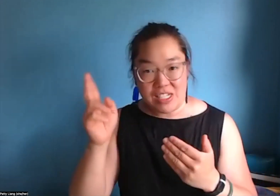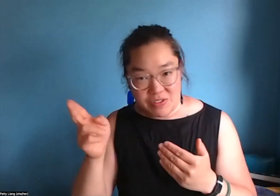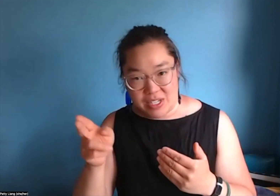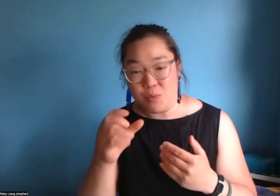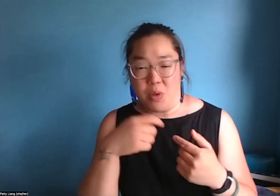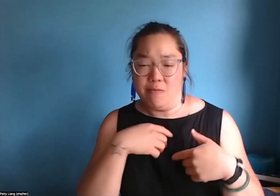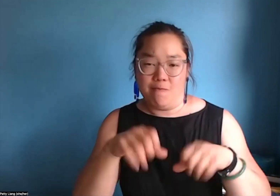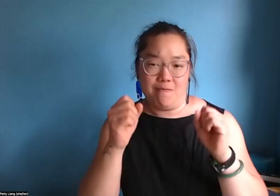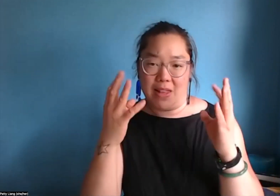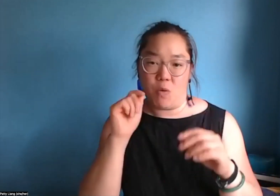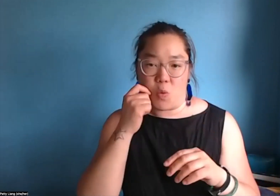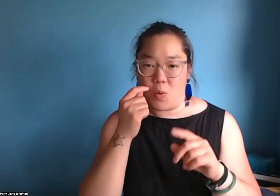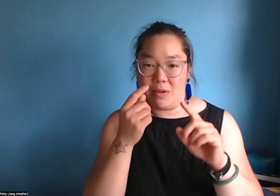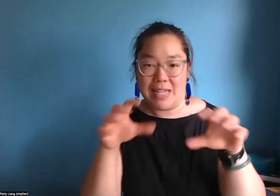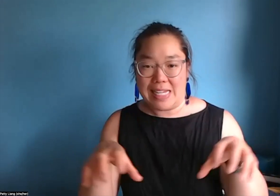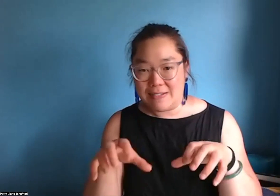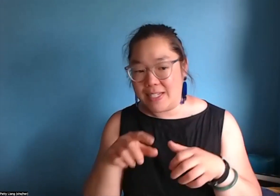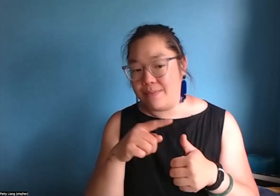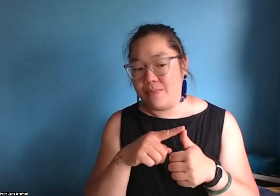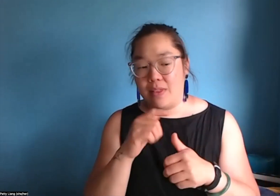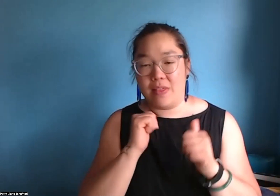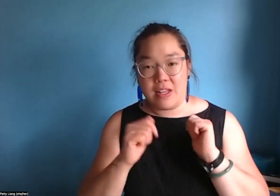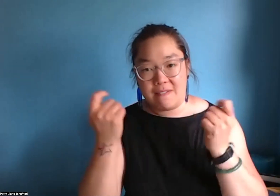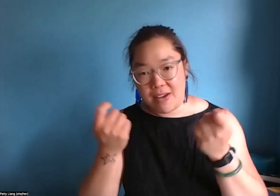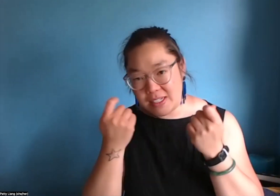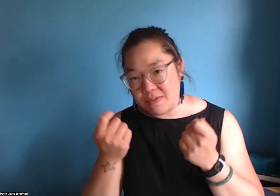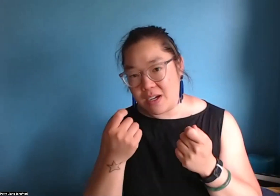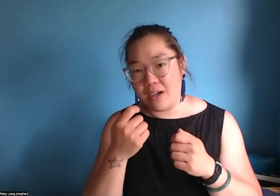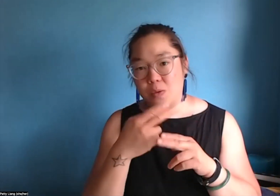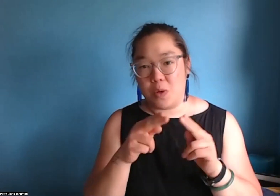and we wanted to support this Film Festival a very - and also